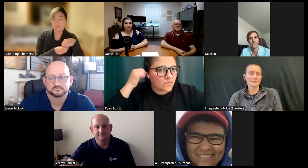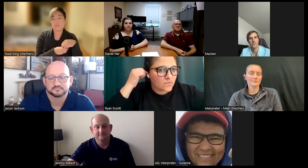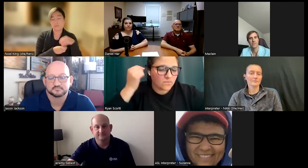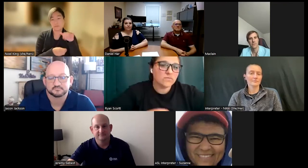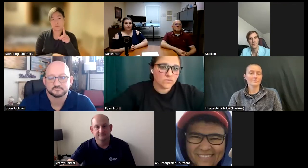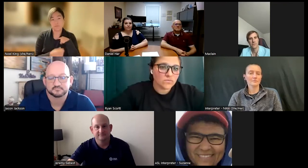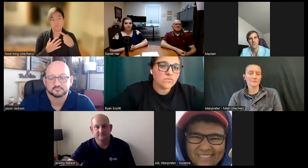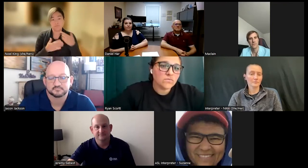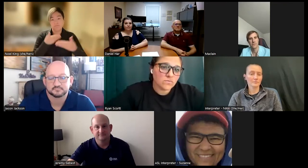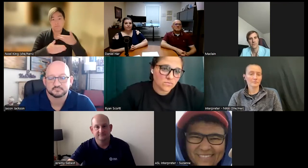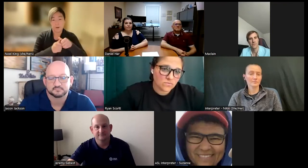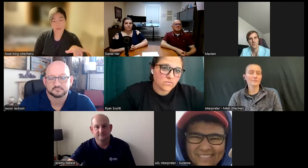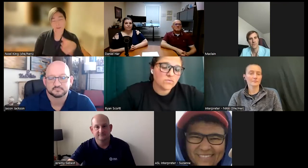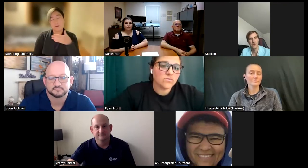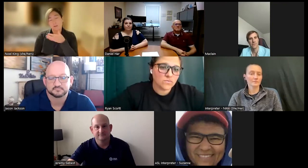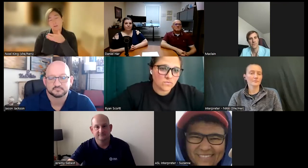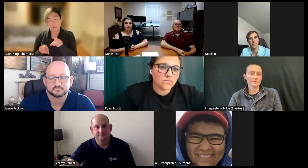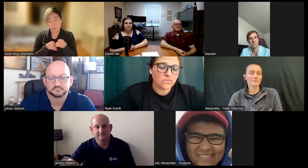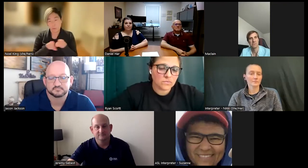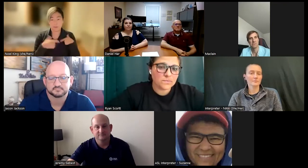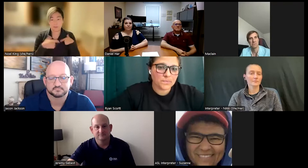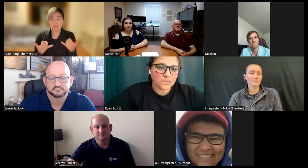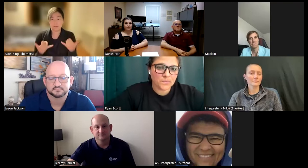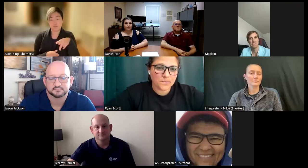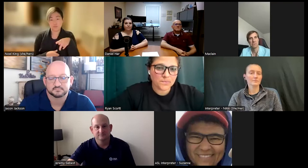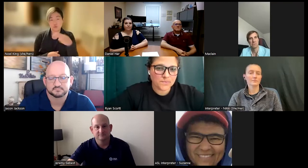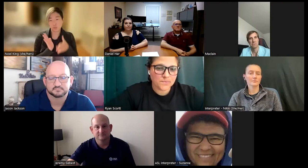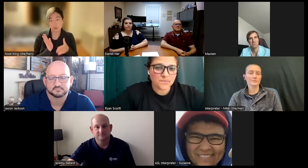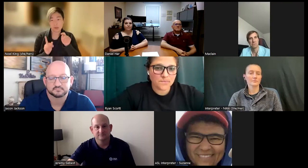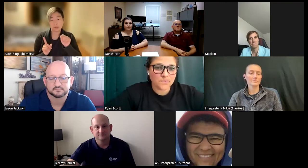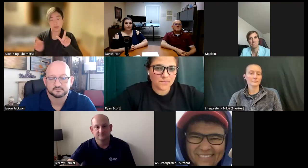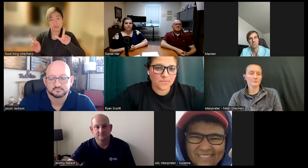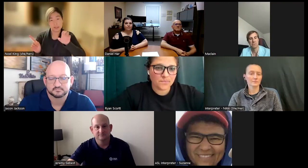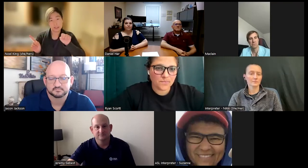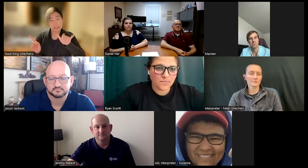wondering if I could incorporate visual art and then I proceeded with that. So,